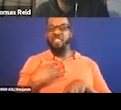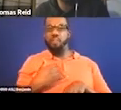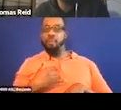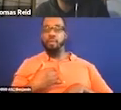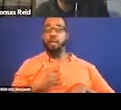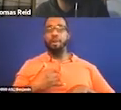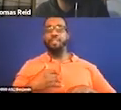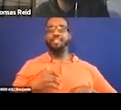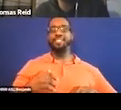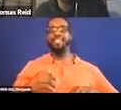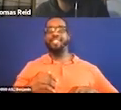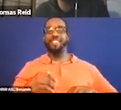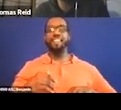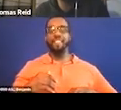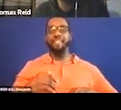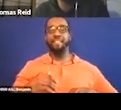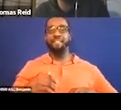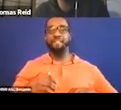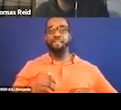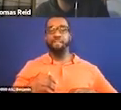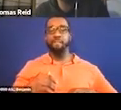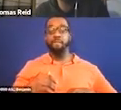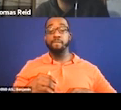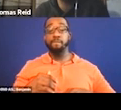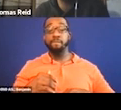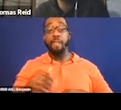As in other cases involving accessibility, audio